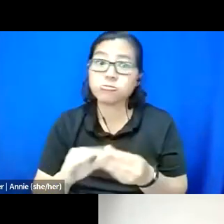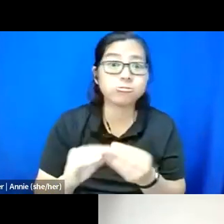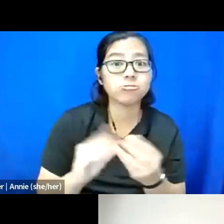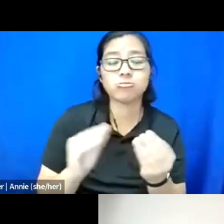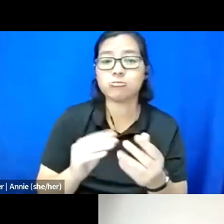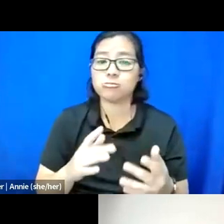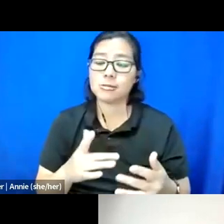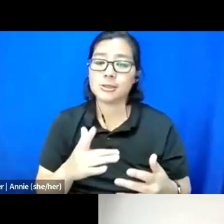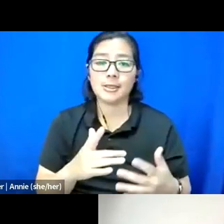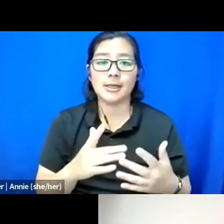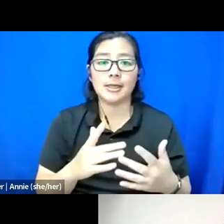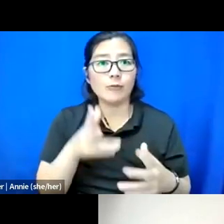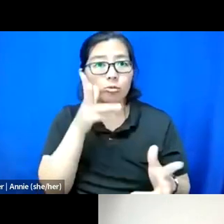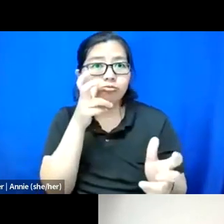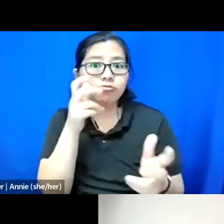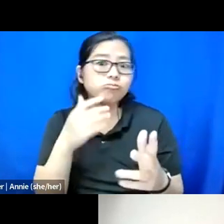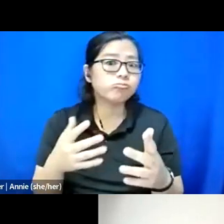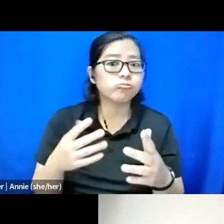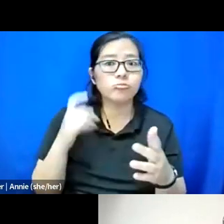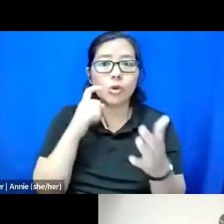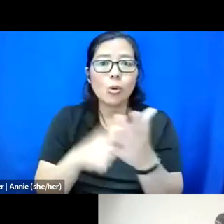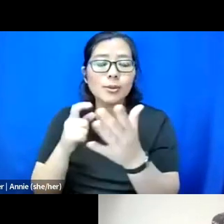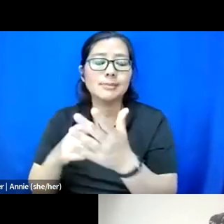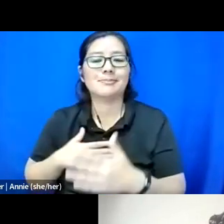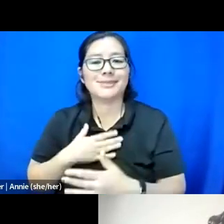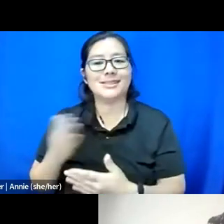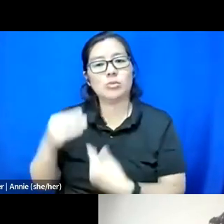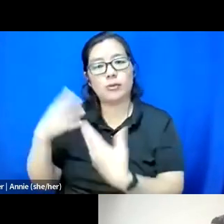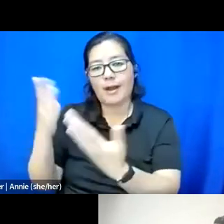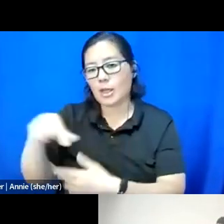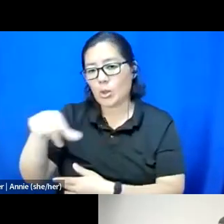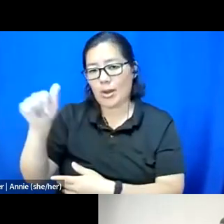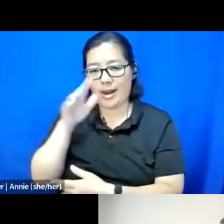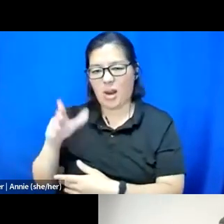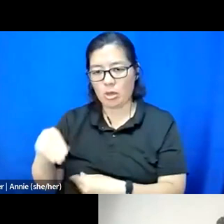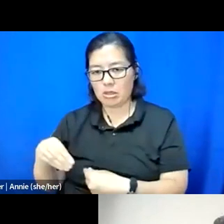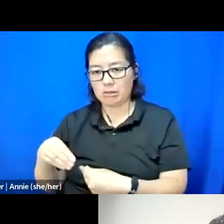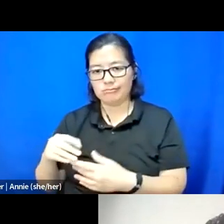please put it in the chat or in the Q&A and I will lift that up at the end. But enough for me.